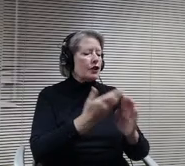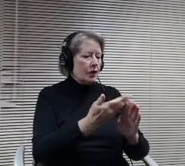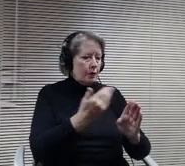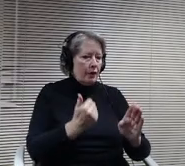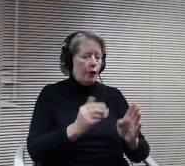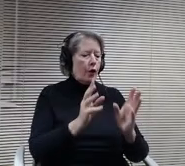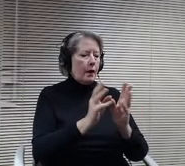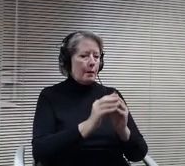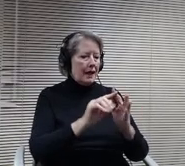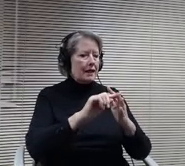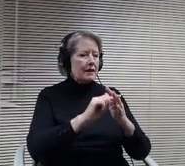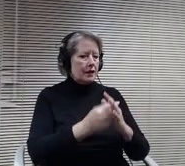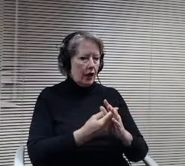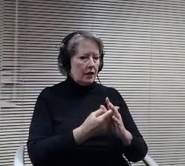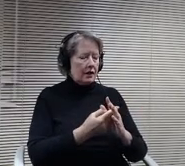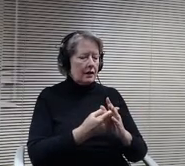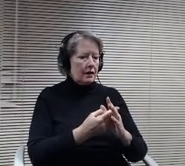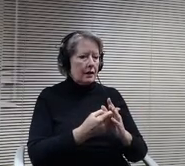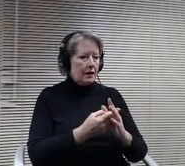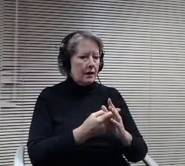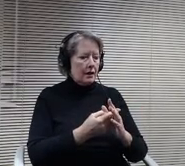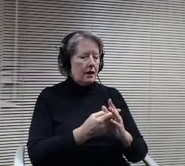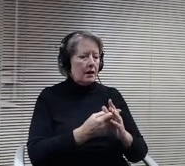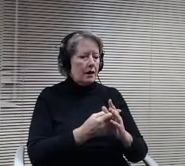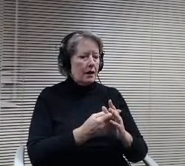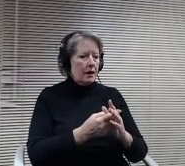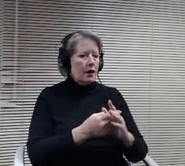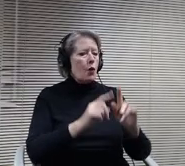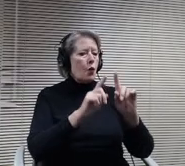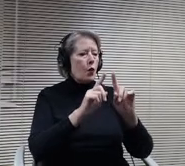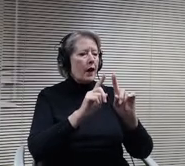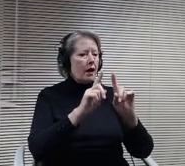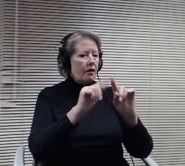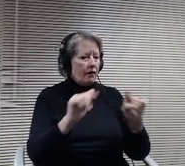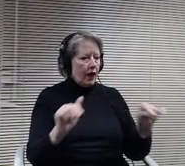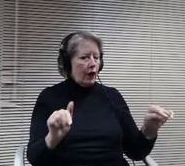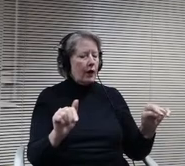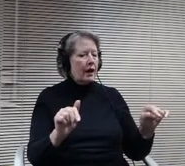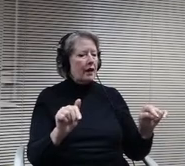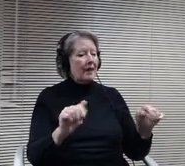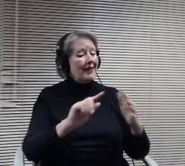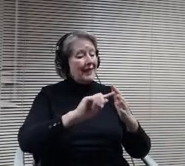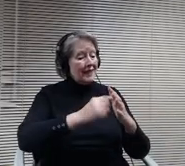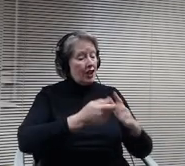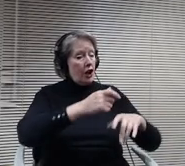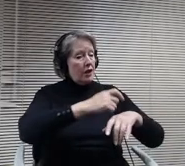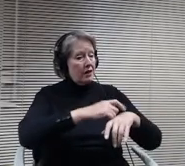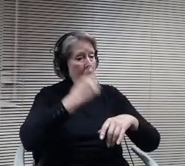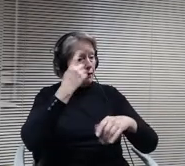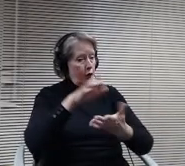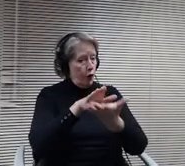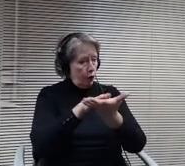of the actual start of recognition is based upon how long we think they'll take. So I would propose